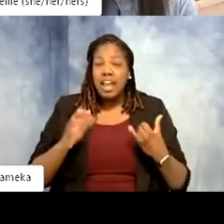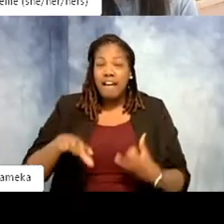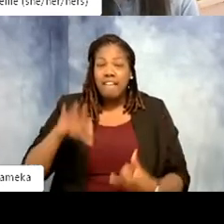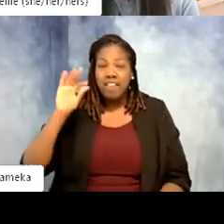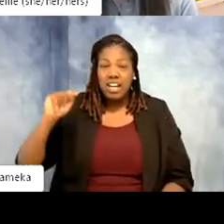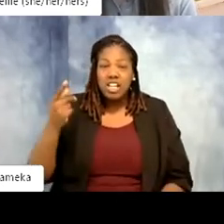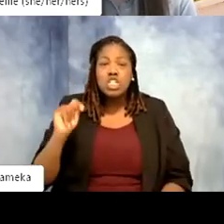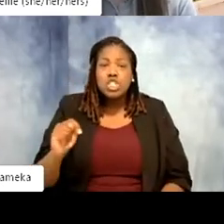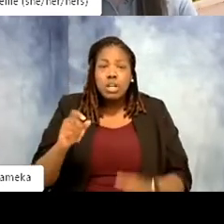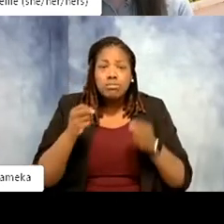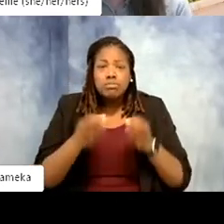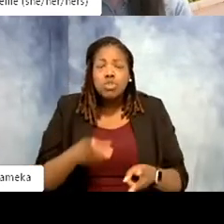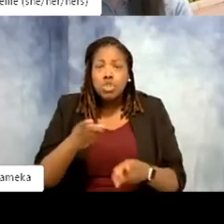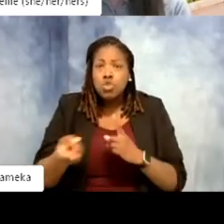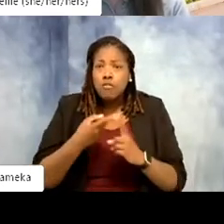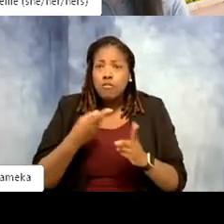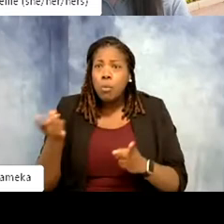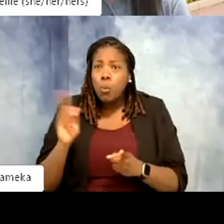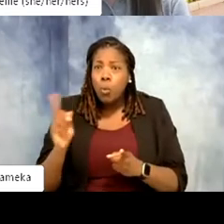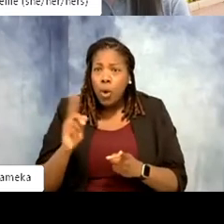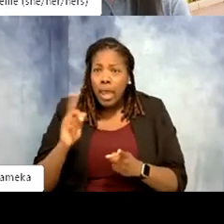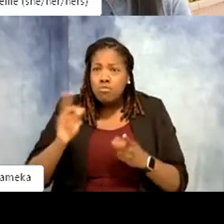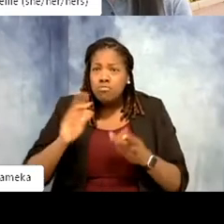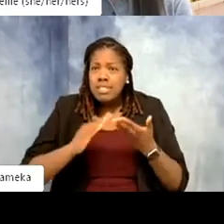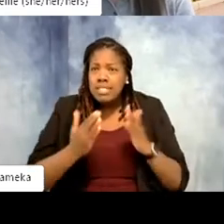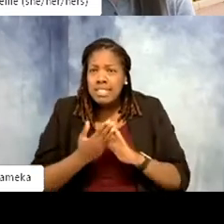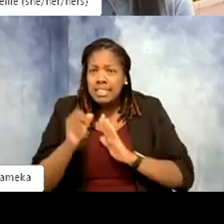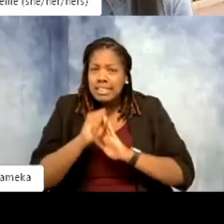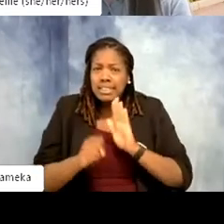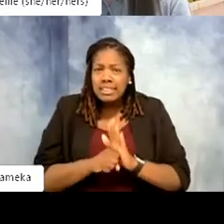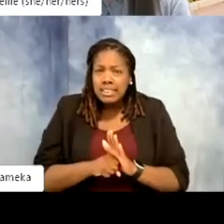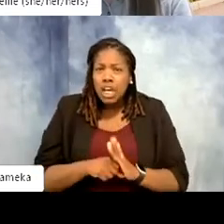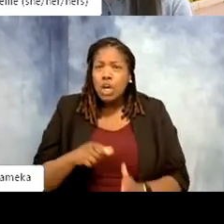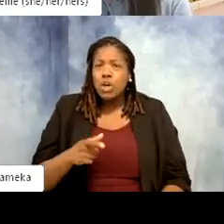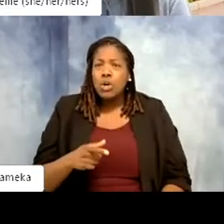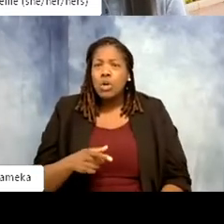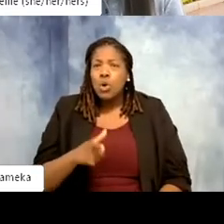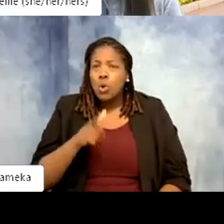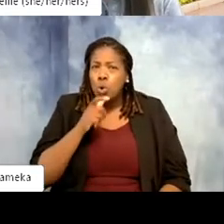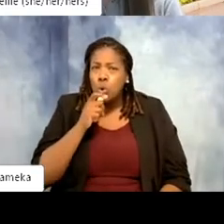tell me where you are joining from. I want to see who has flown in from the farthest away.